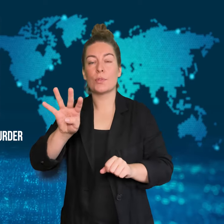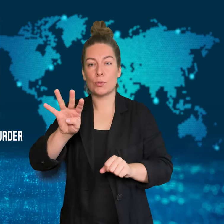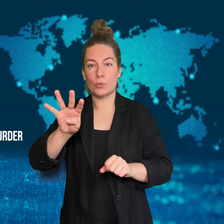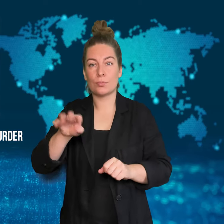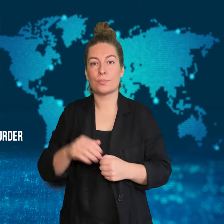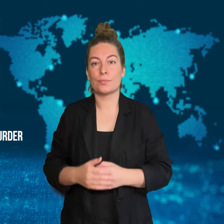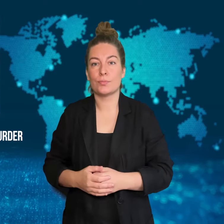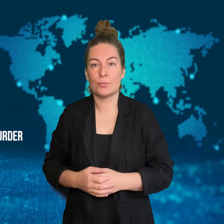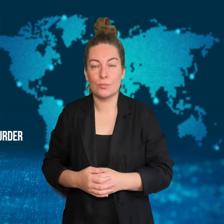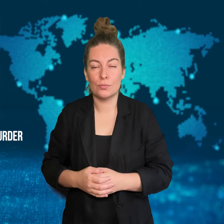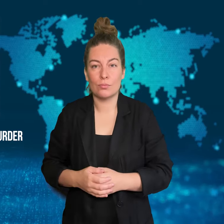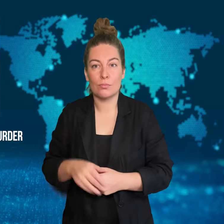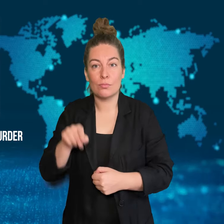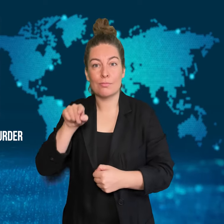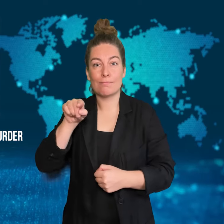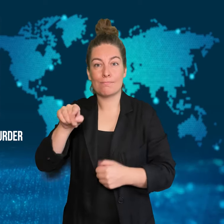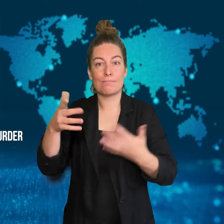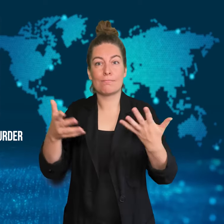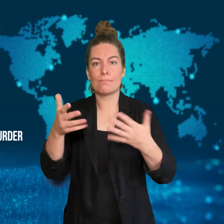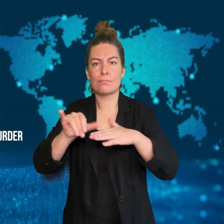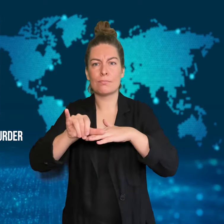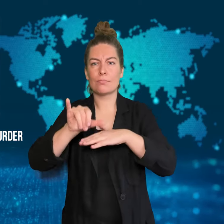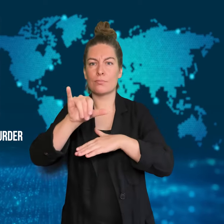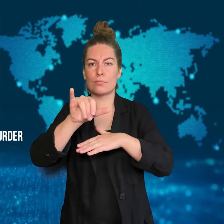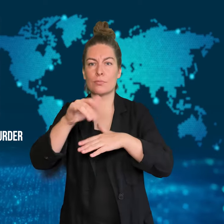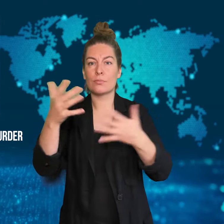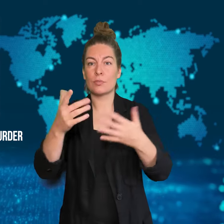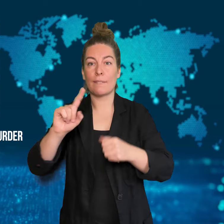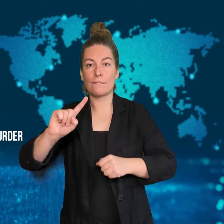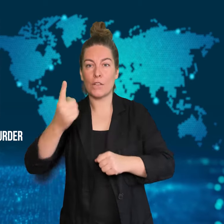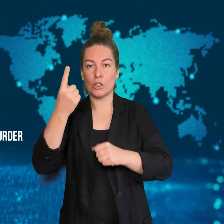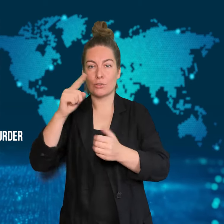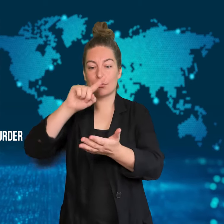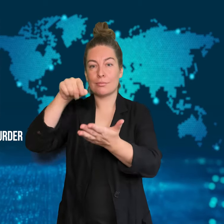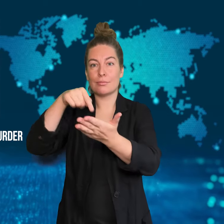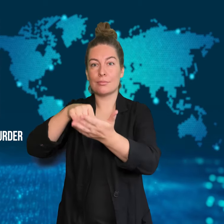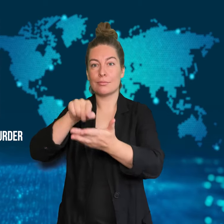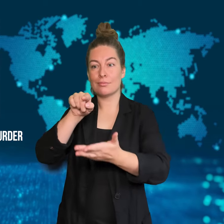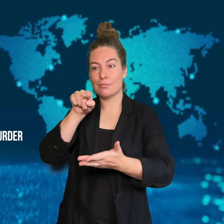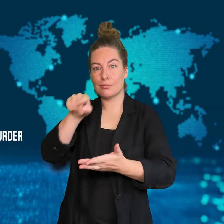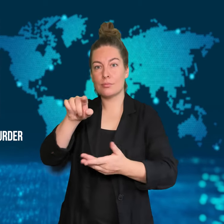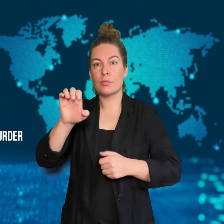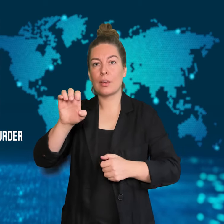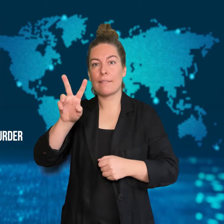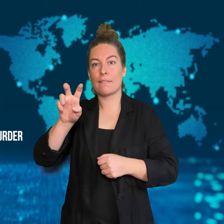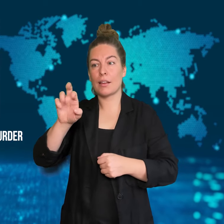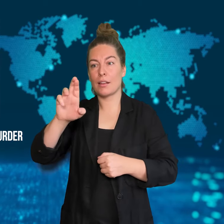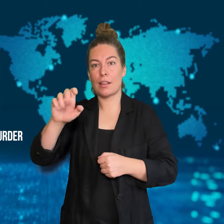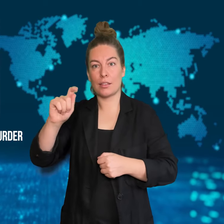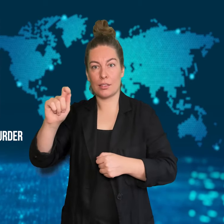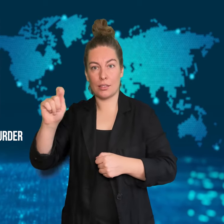and four crew members.